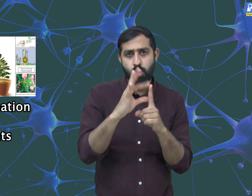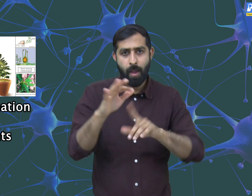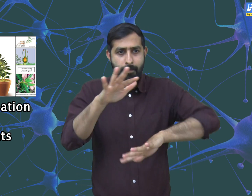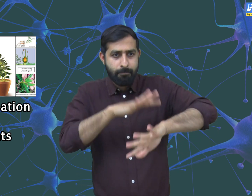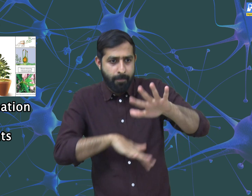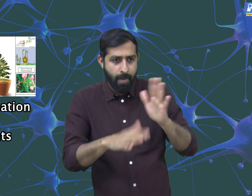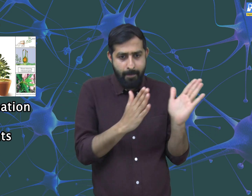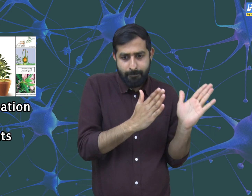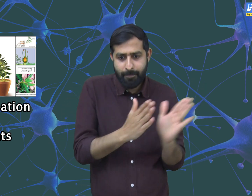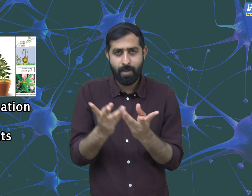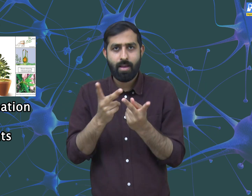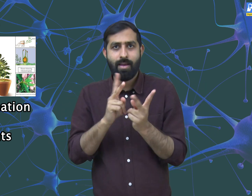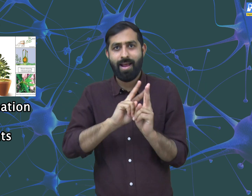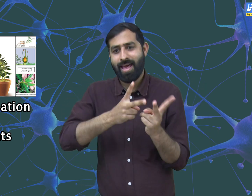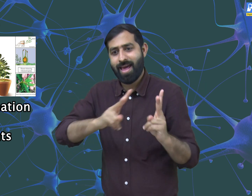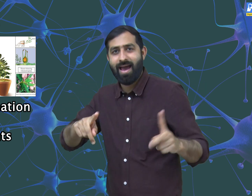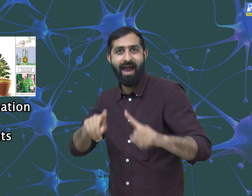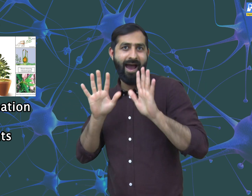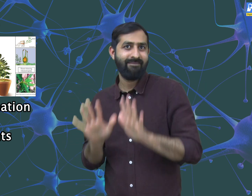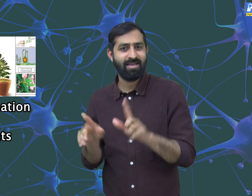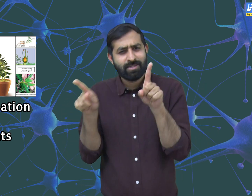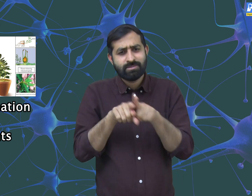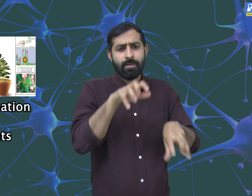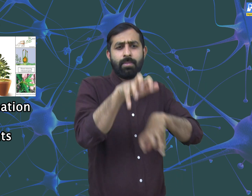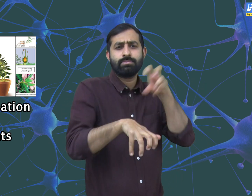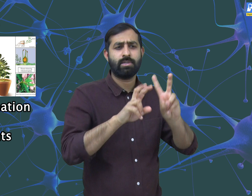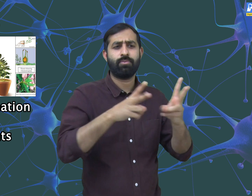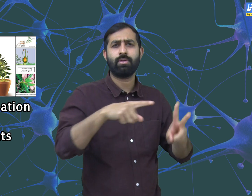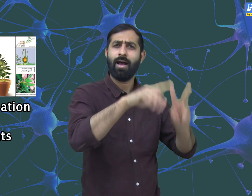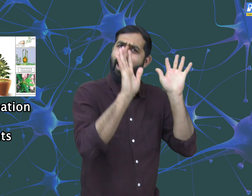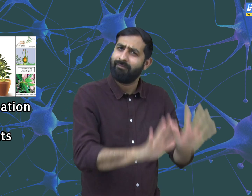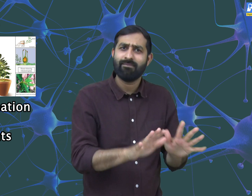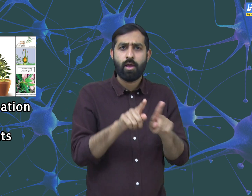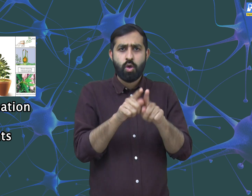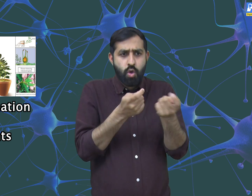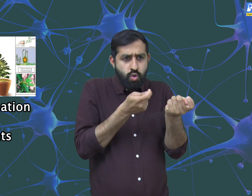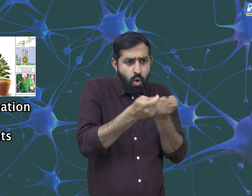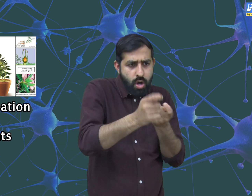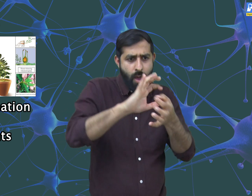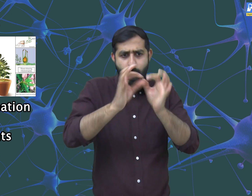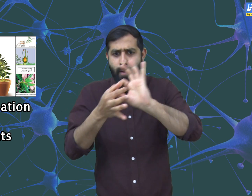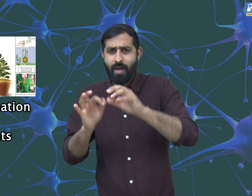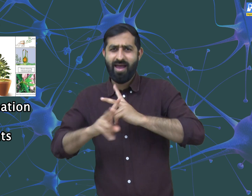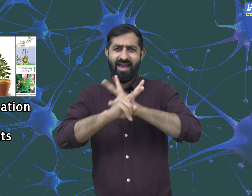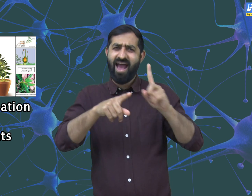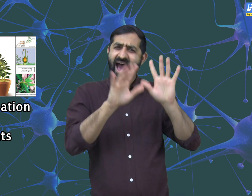is done by the nervous system. In animals also such control and coordination are provided by